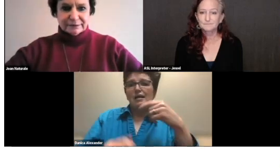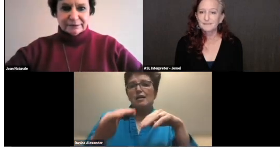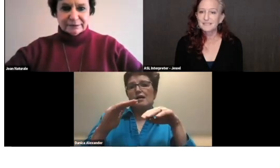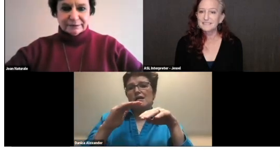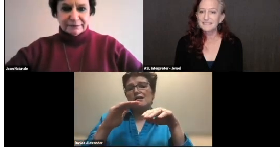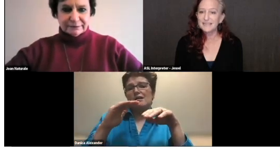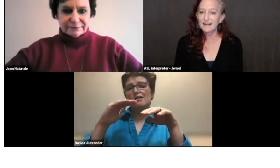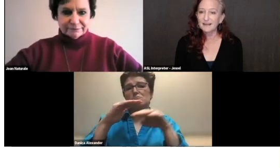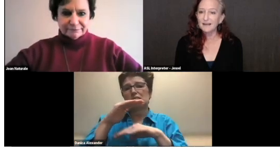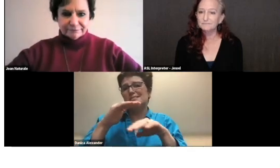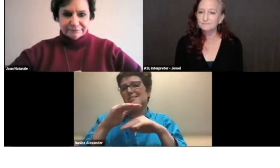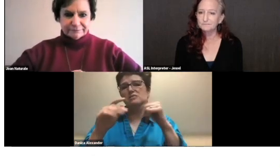This is Danica.